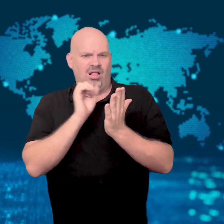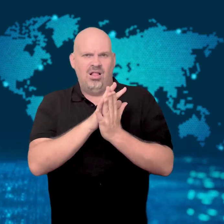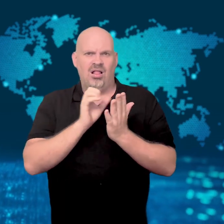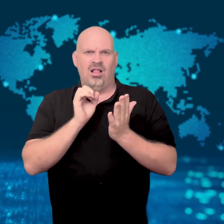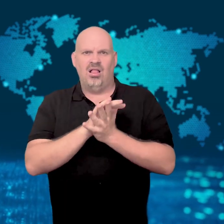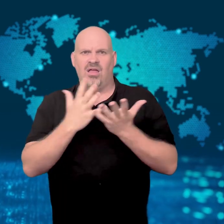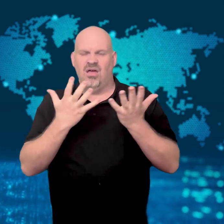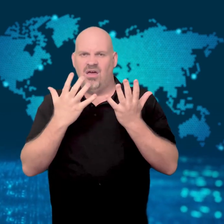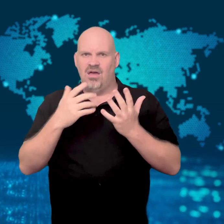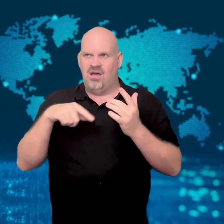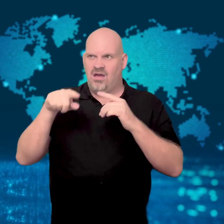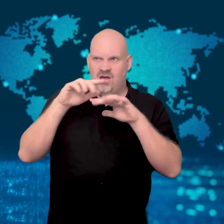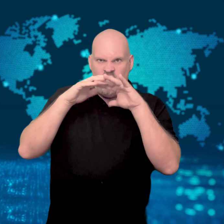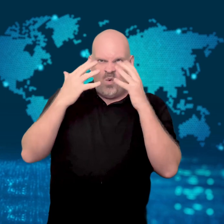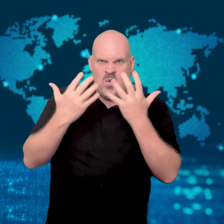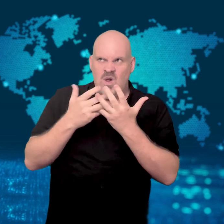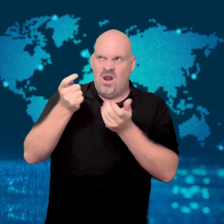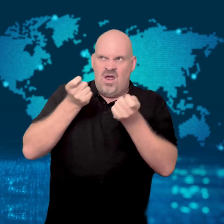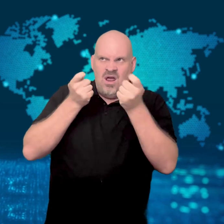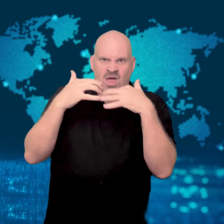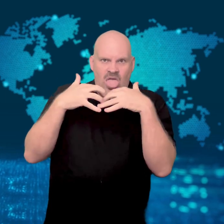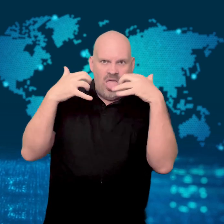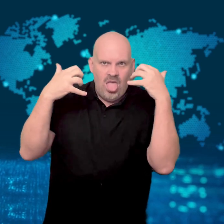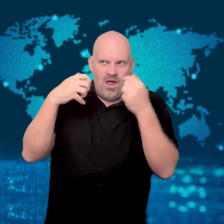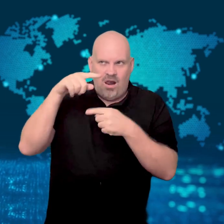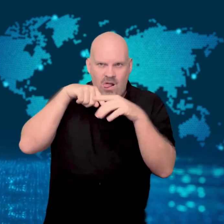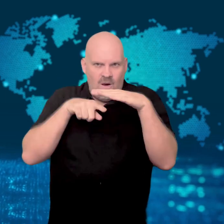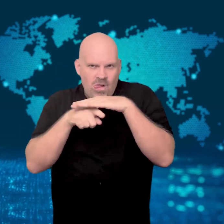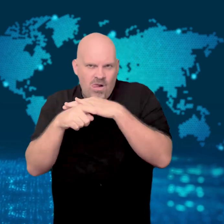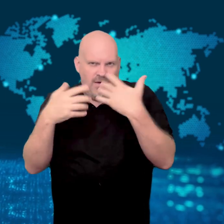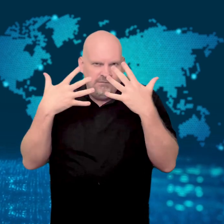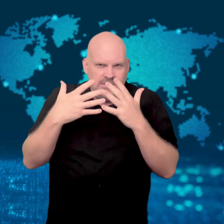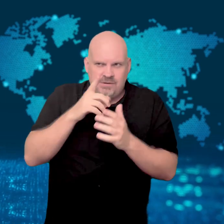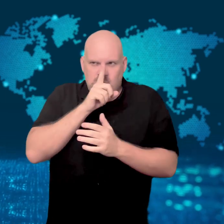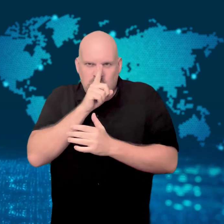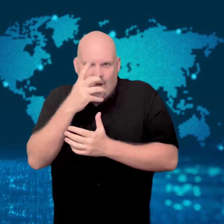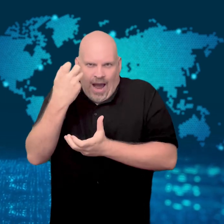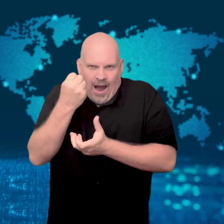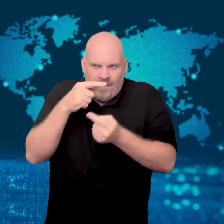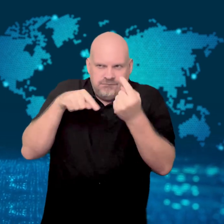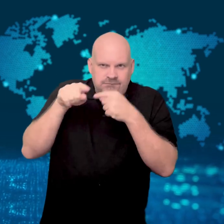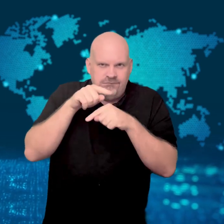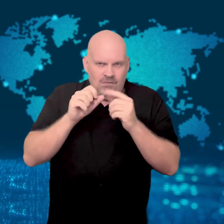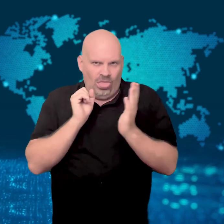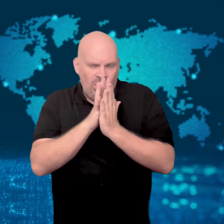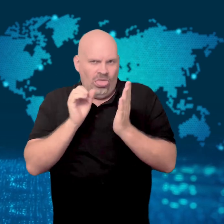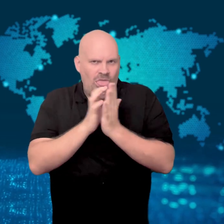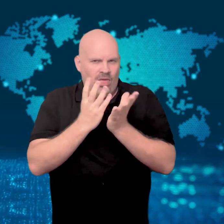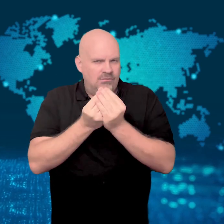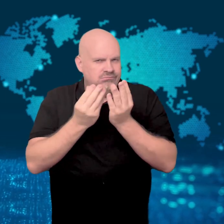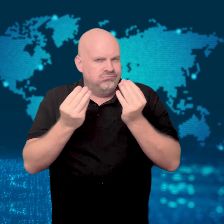In the past, he appears to have contributed often to online forums promoting